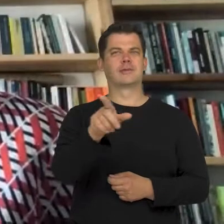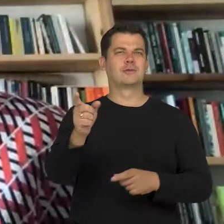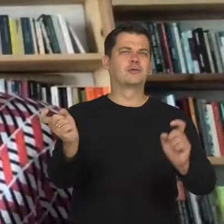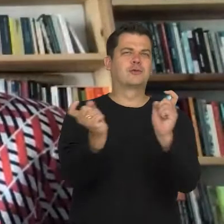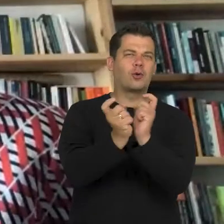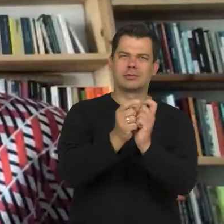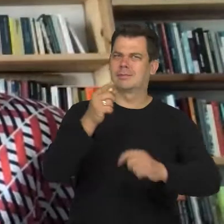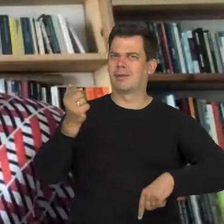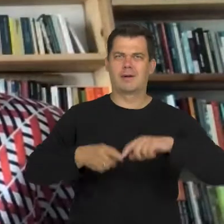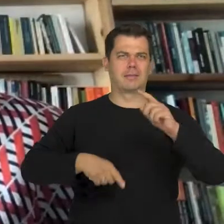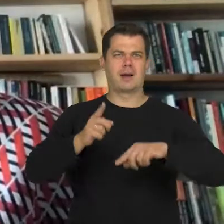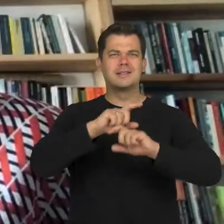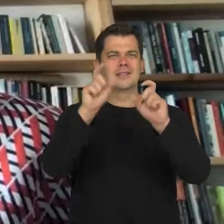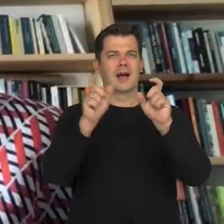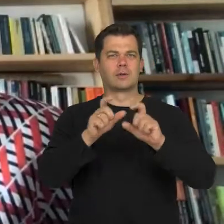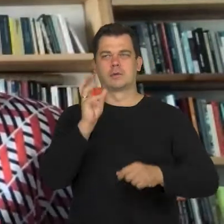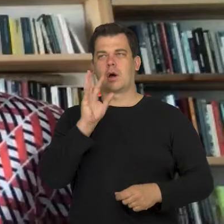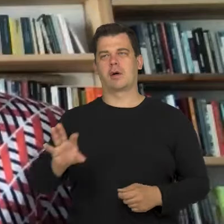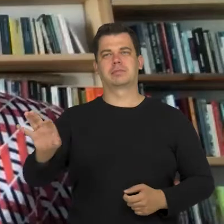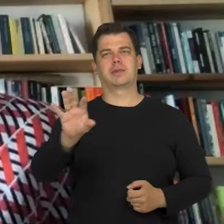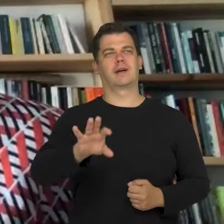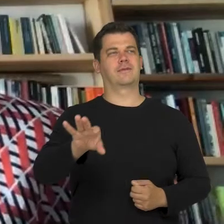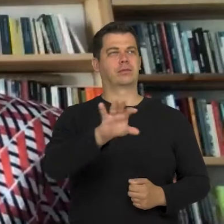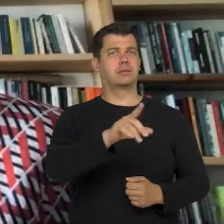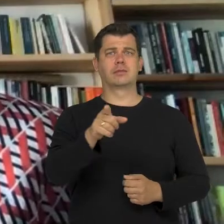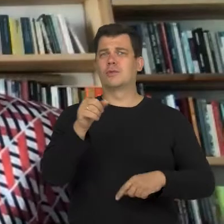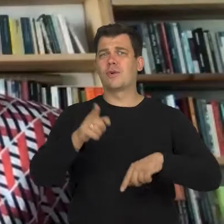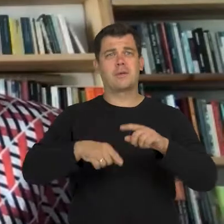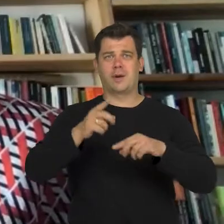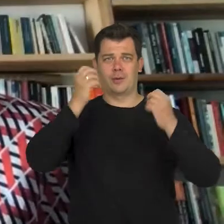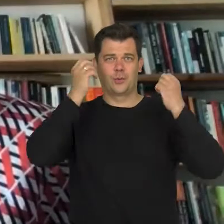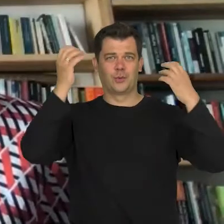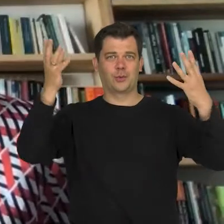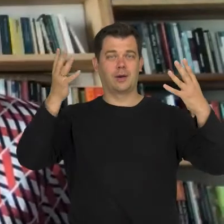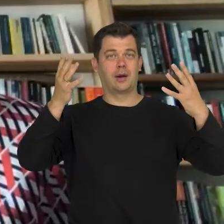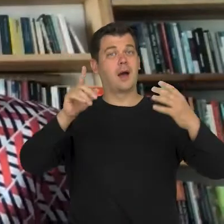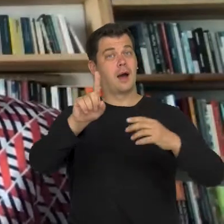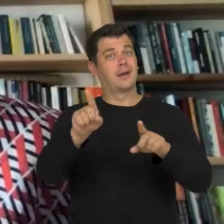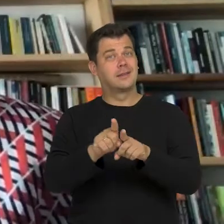which observe the whole area. This is inscribed into our culture and, at the same time, staring